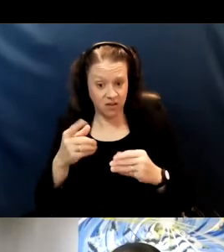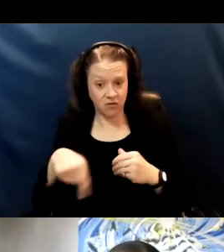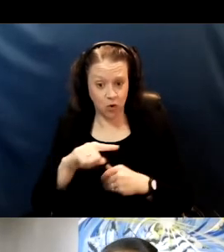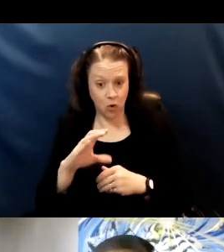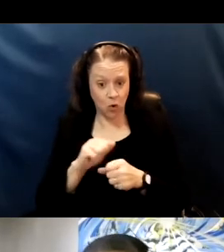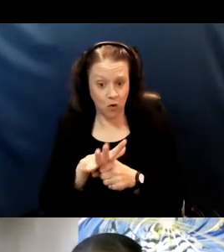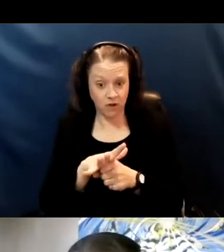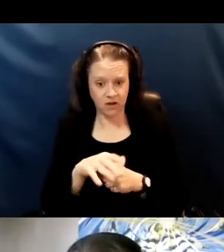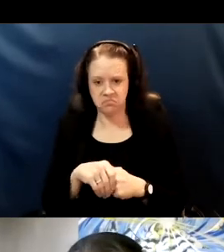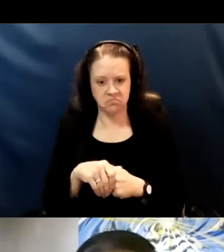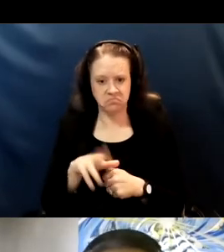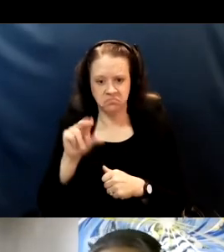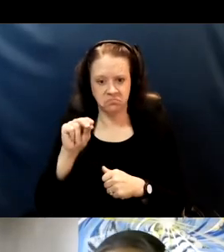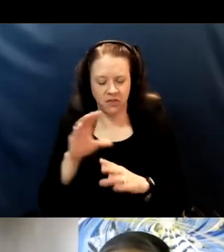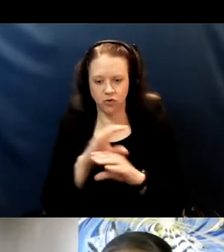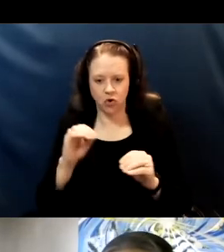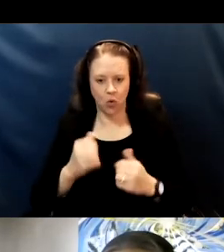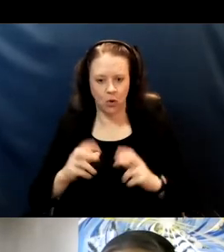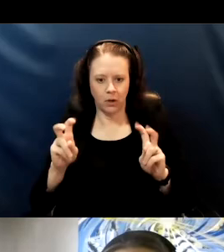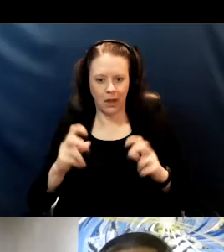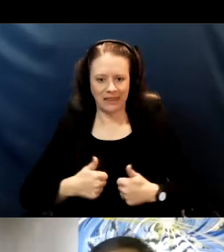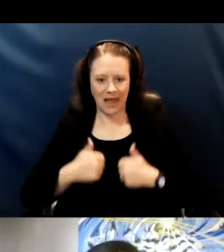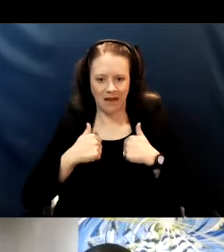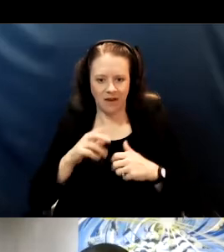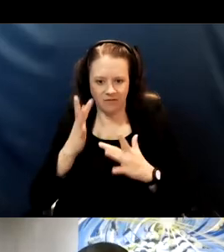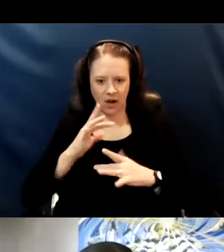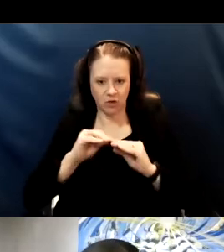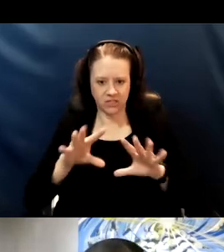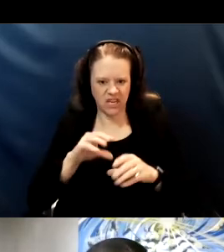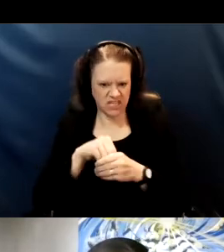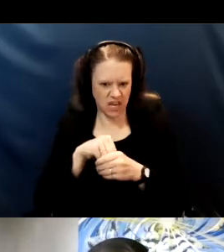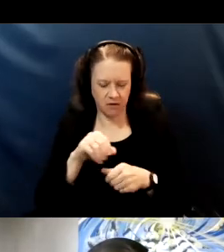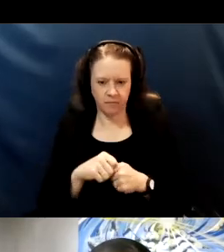You should talk to your doctor if you have any questions, you should talk to your doctor if you're pregnant,